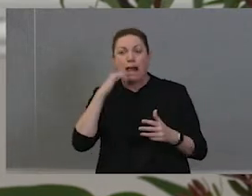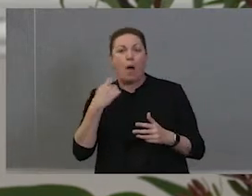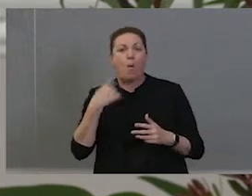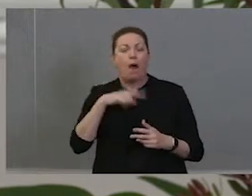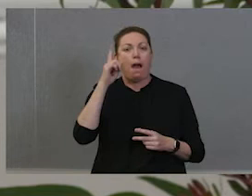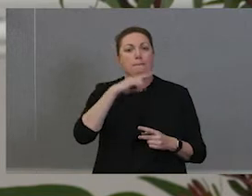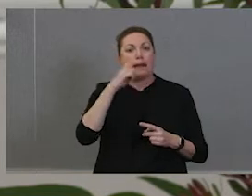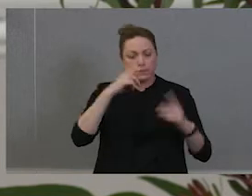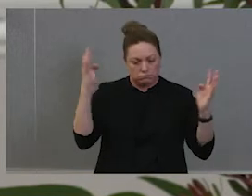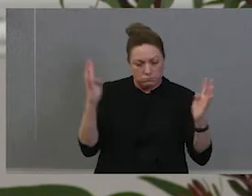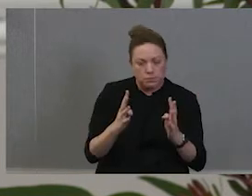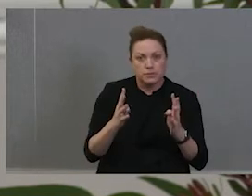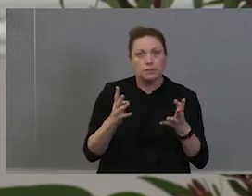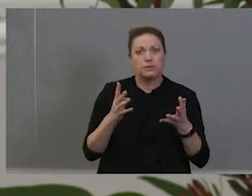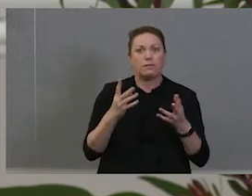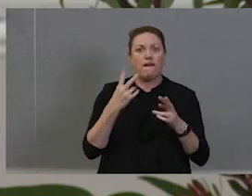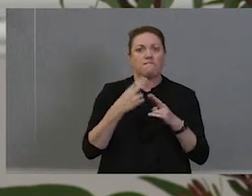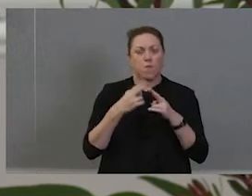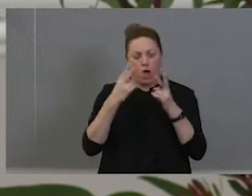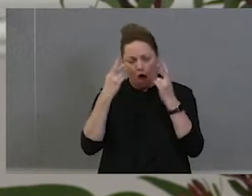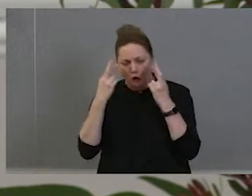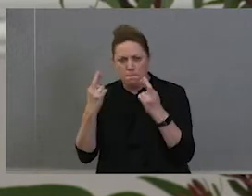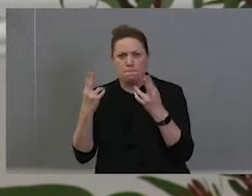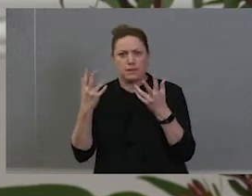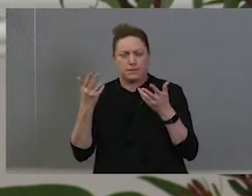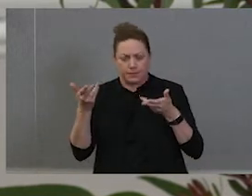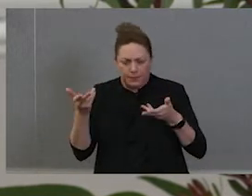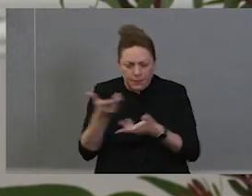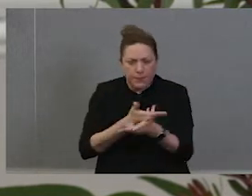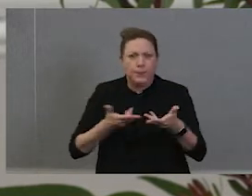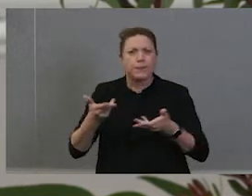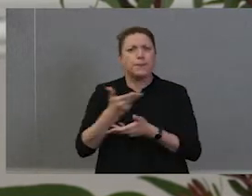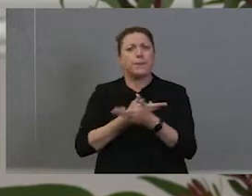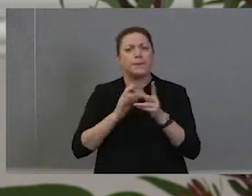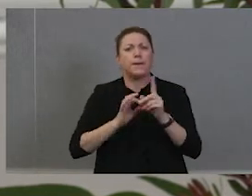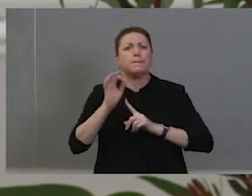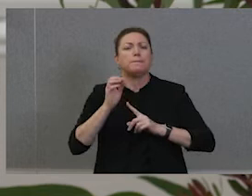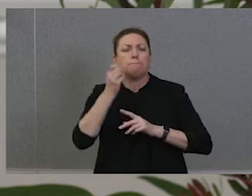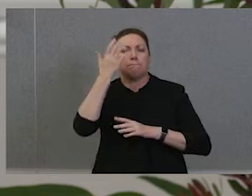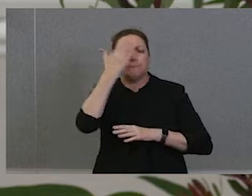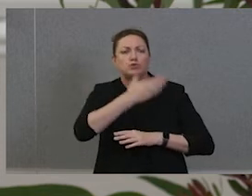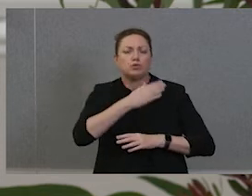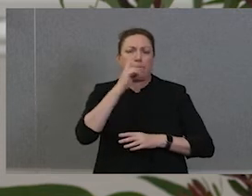greatest and hope reasons for Aboriginal people of our great needs in this country.